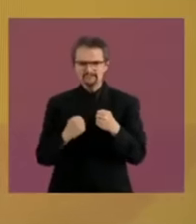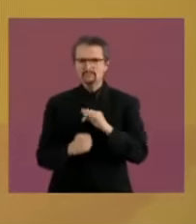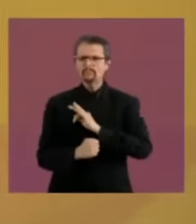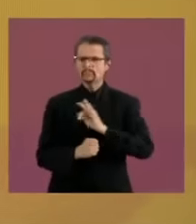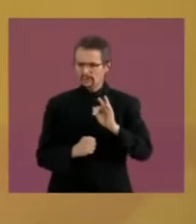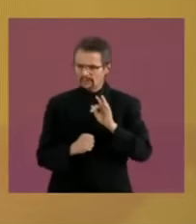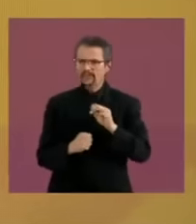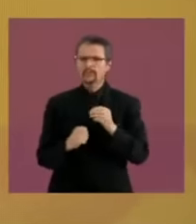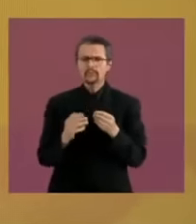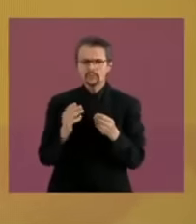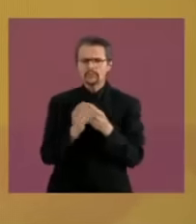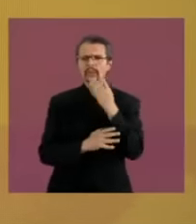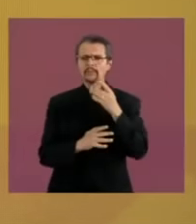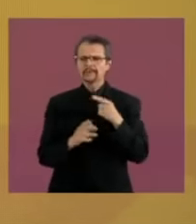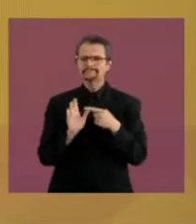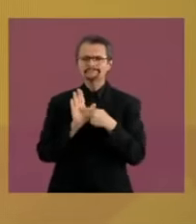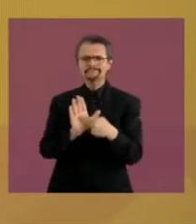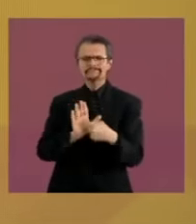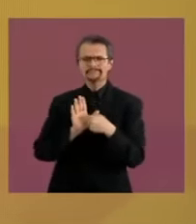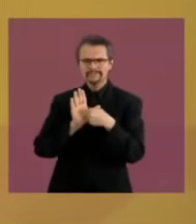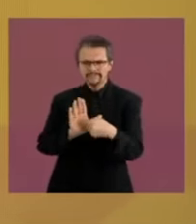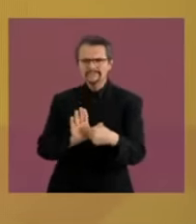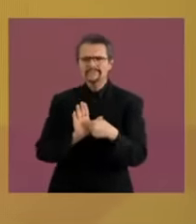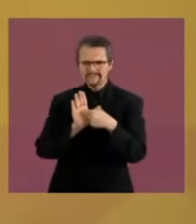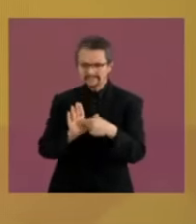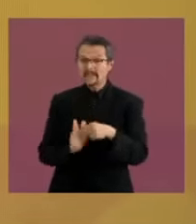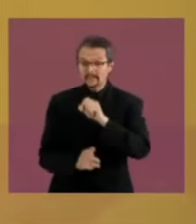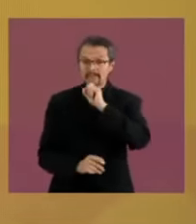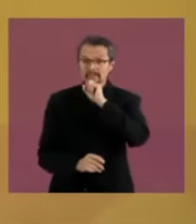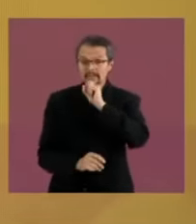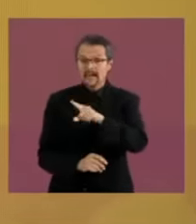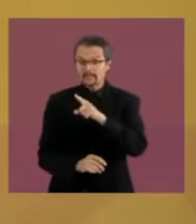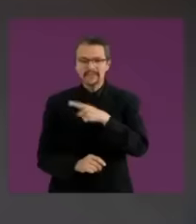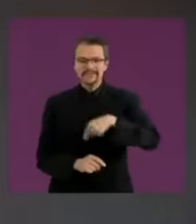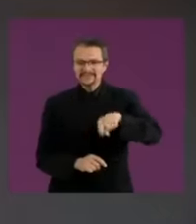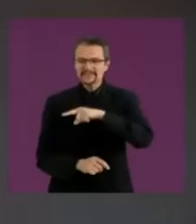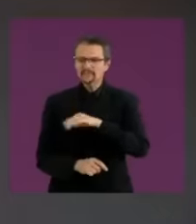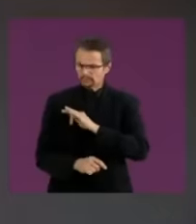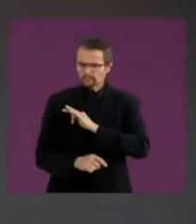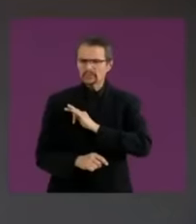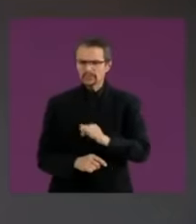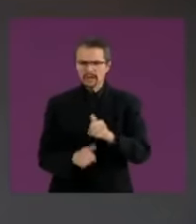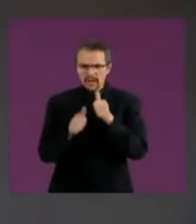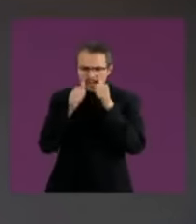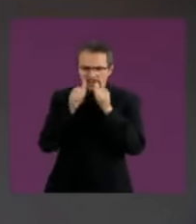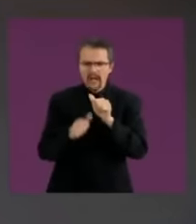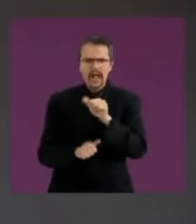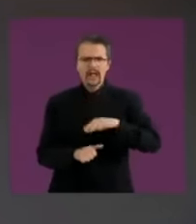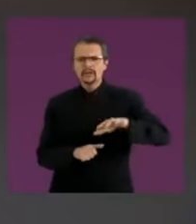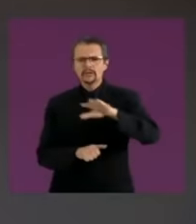reference model. Strengthen primary health care